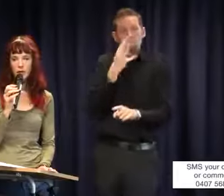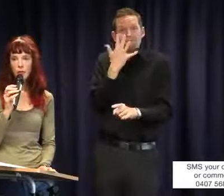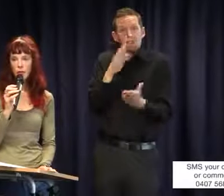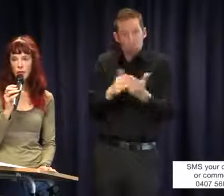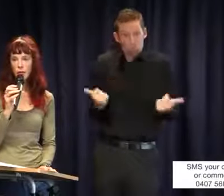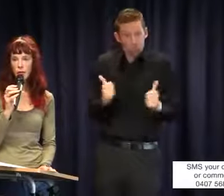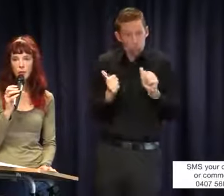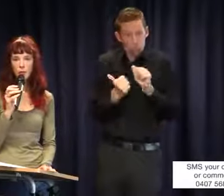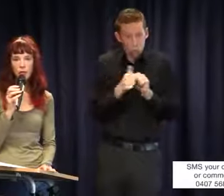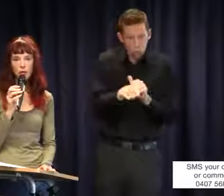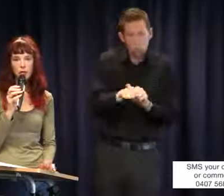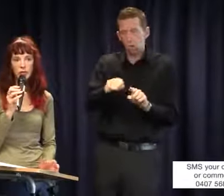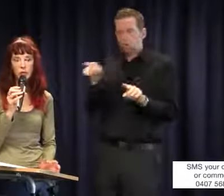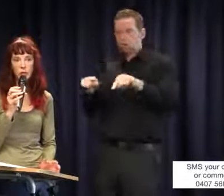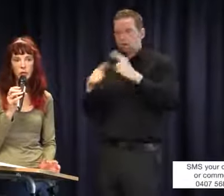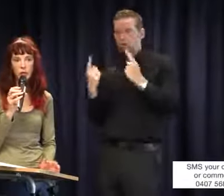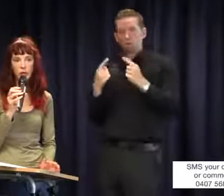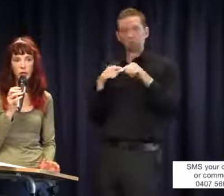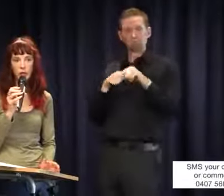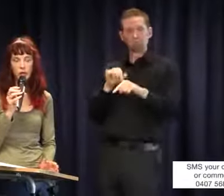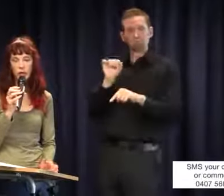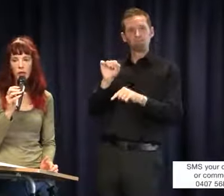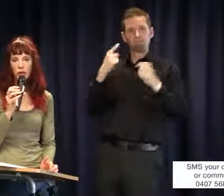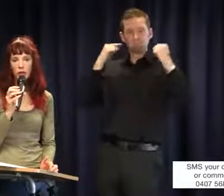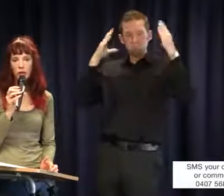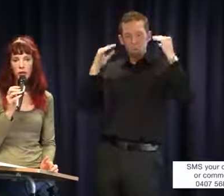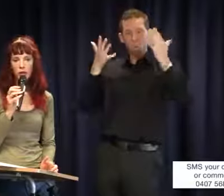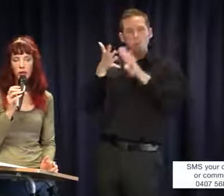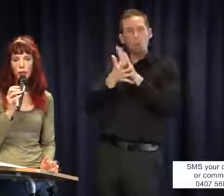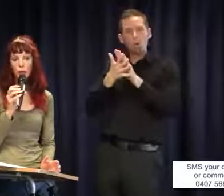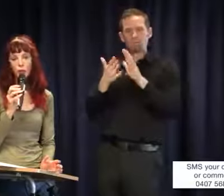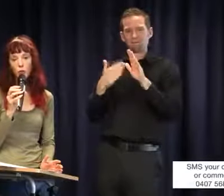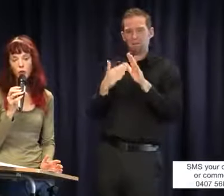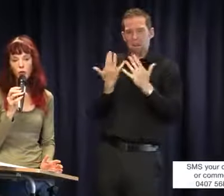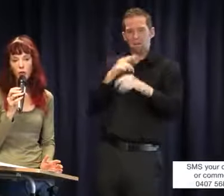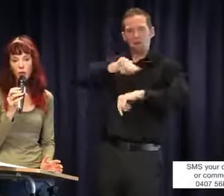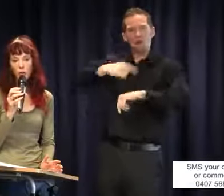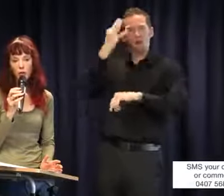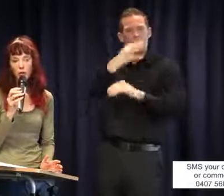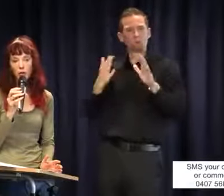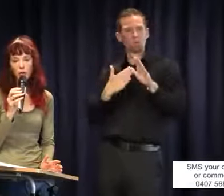it might not. It depends on the individual situation and what the problems of the child